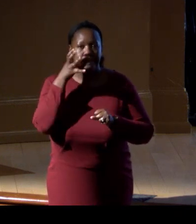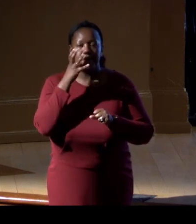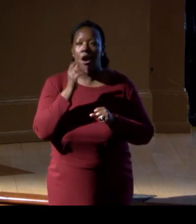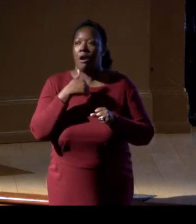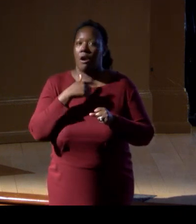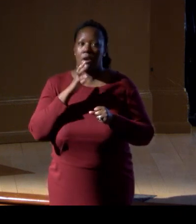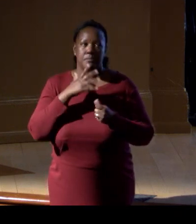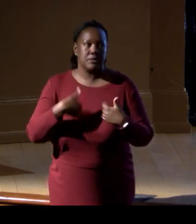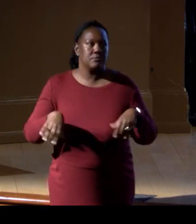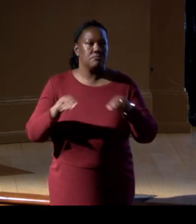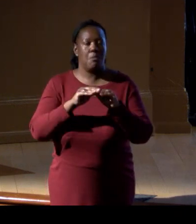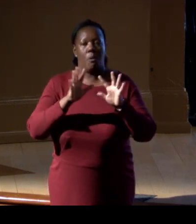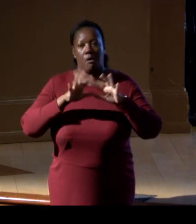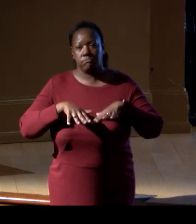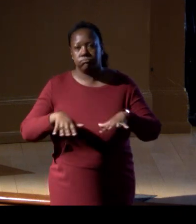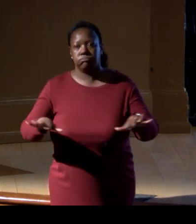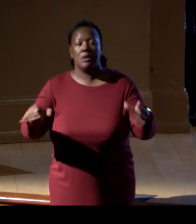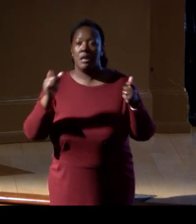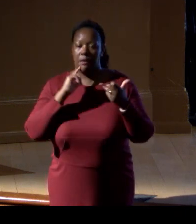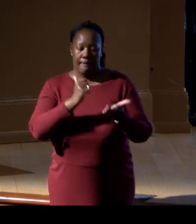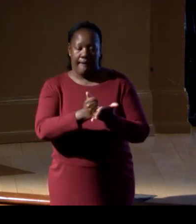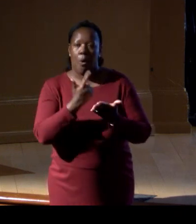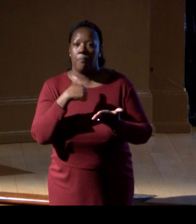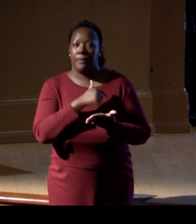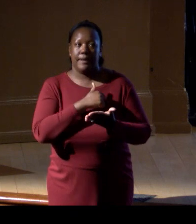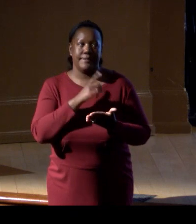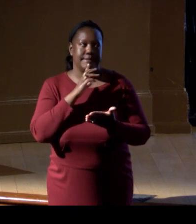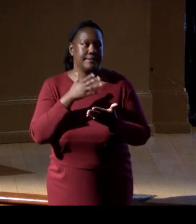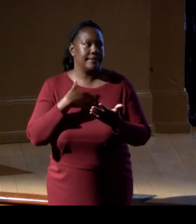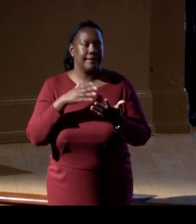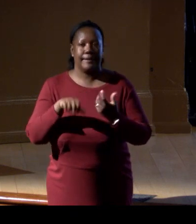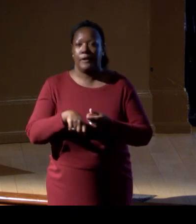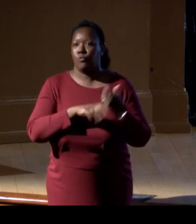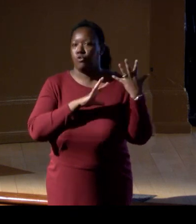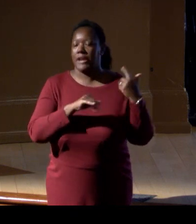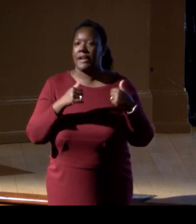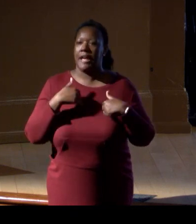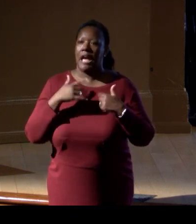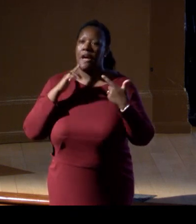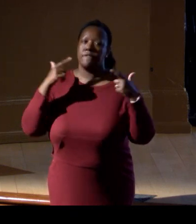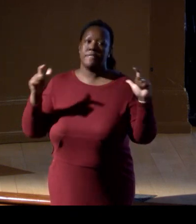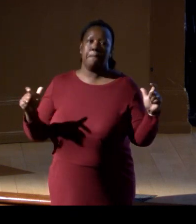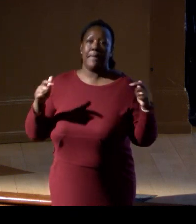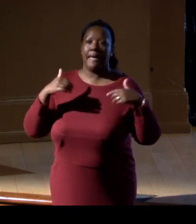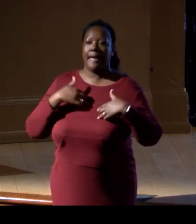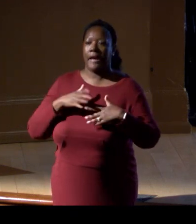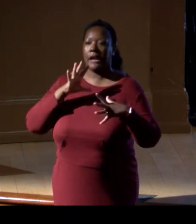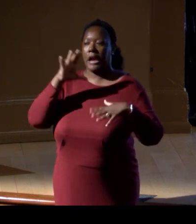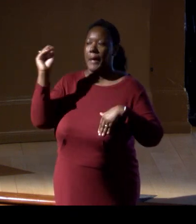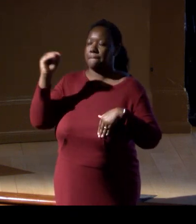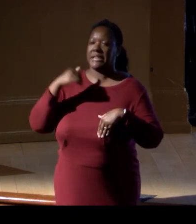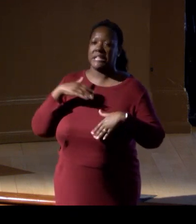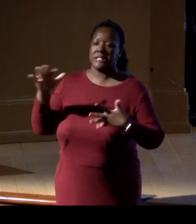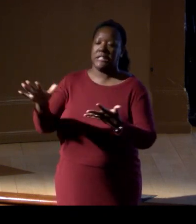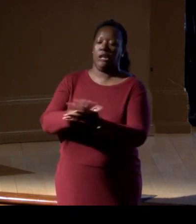where we do our traditional fishing, help us get rid of the big trawlers that decimate the sea mounds, which are the breeding grounds for the species